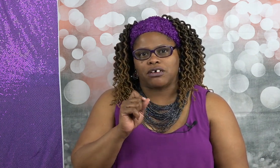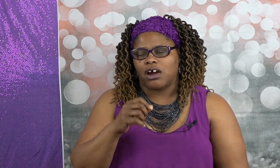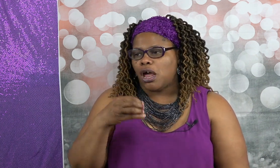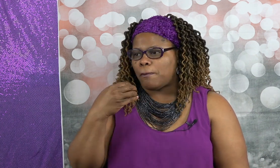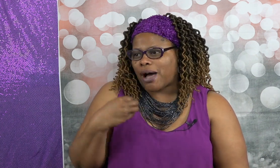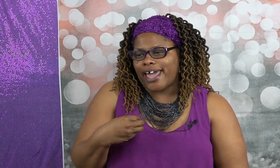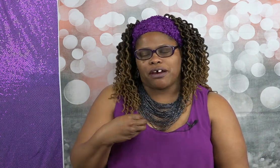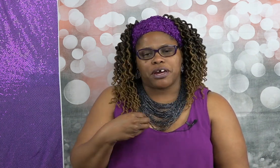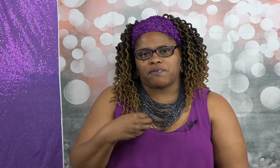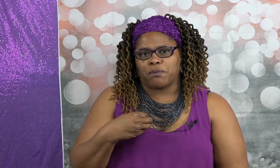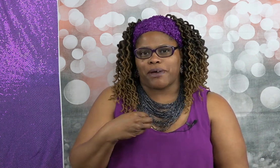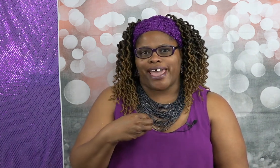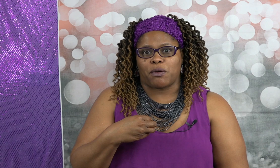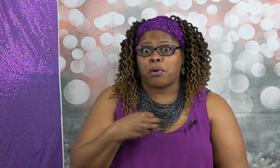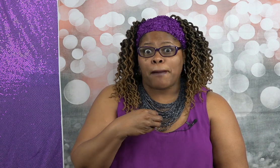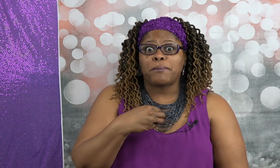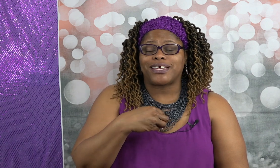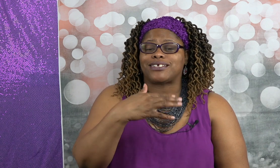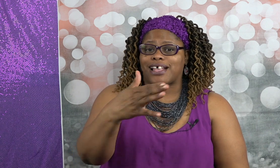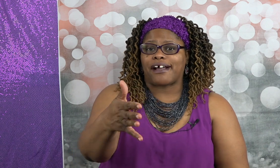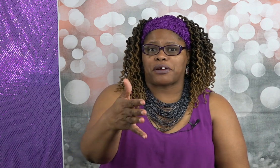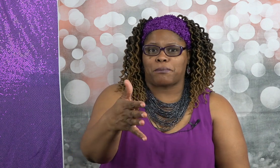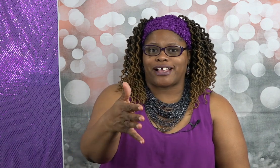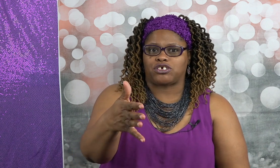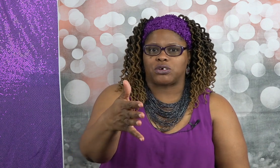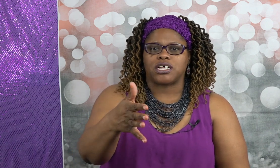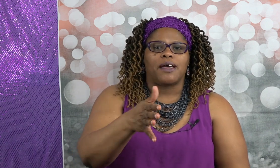look my area of impact probably is not going to match yours